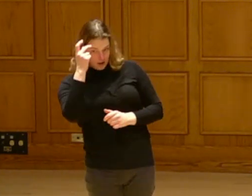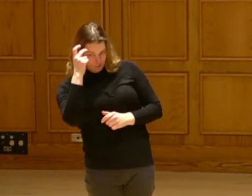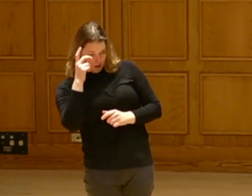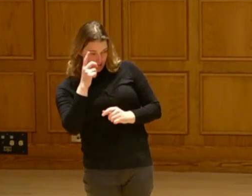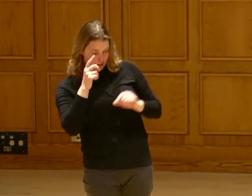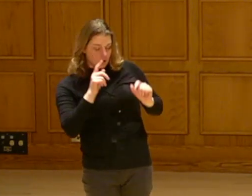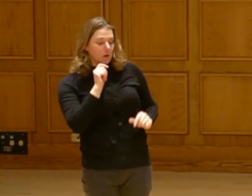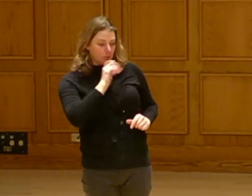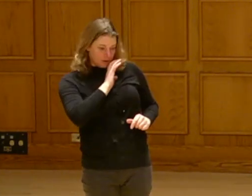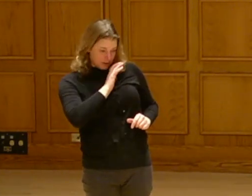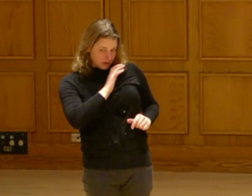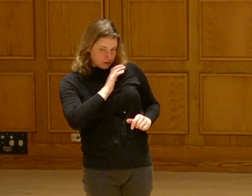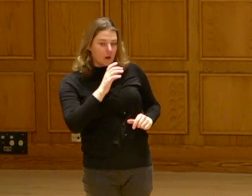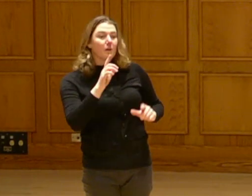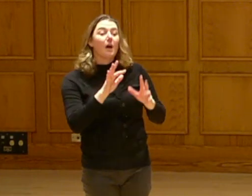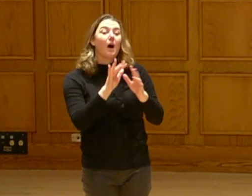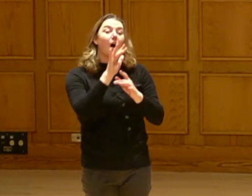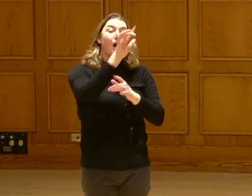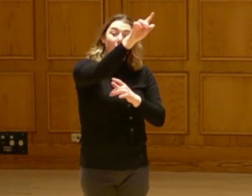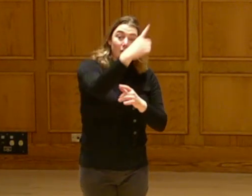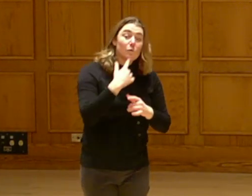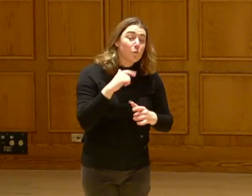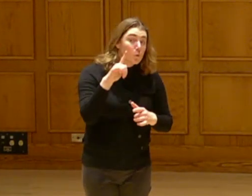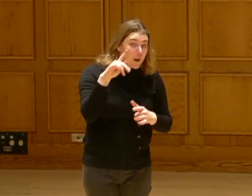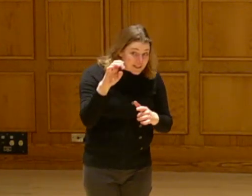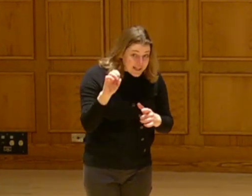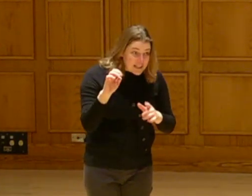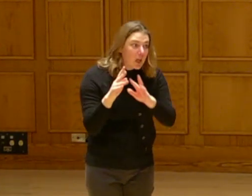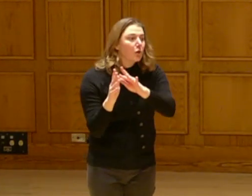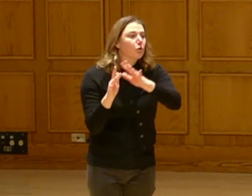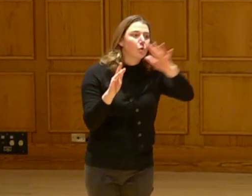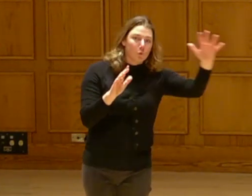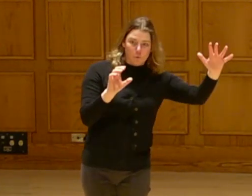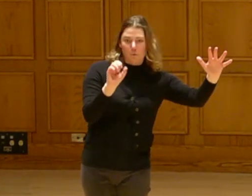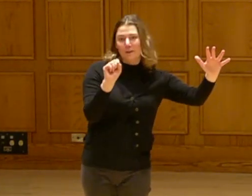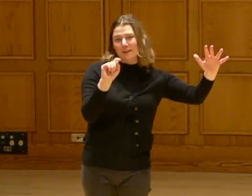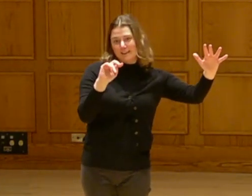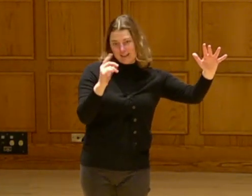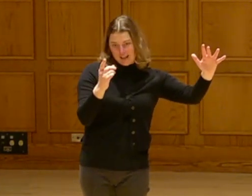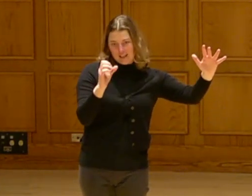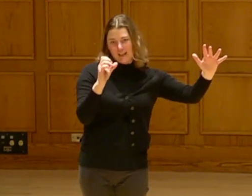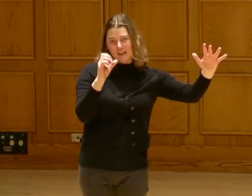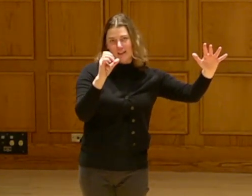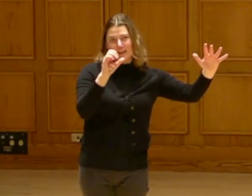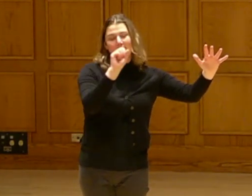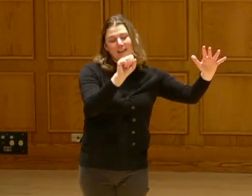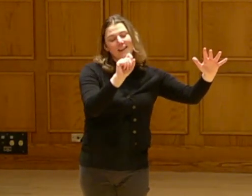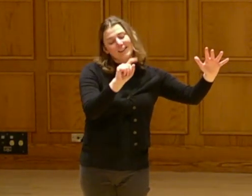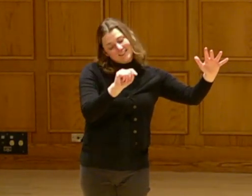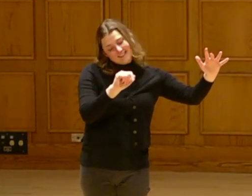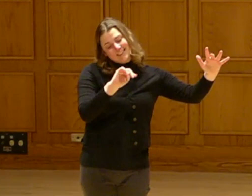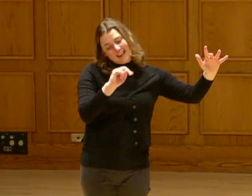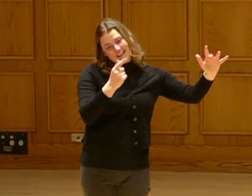Paul -- that runs from the Twin Cities to Red Light Nation,